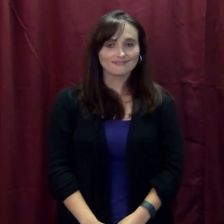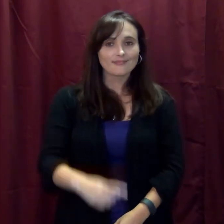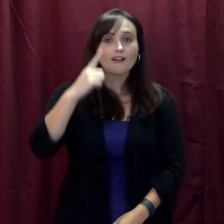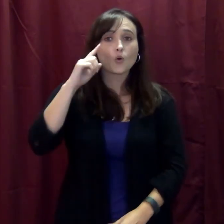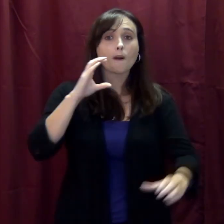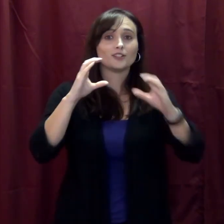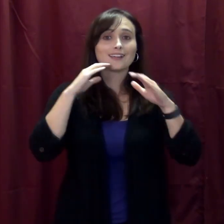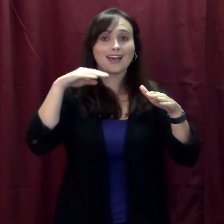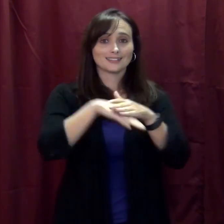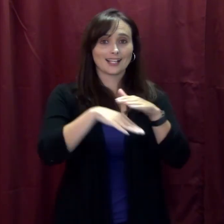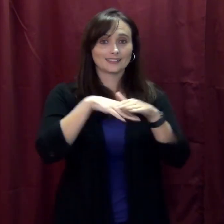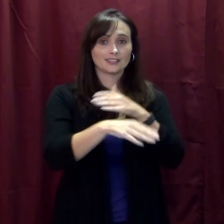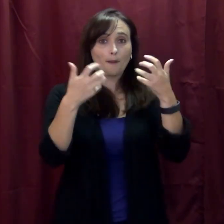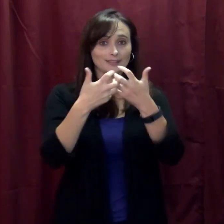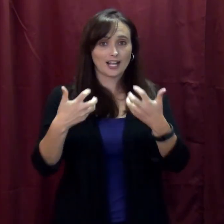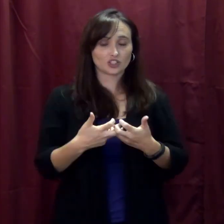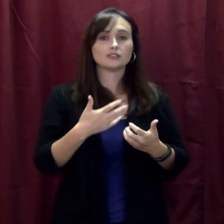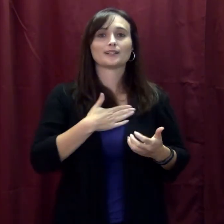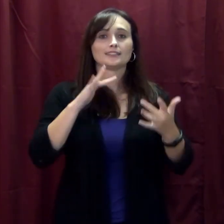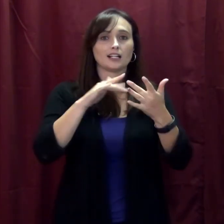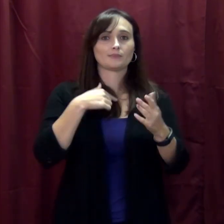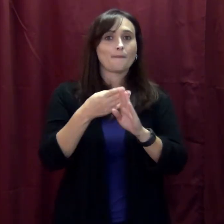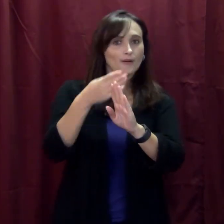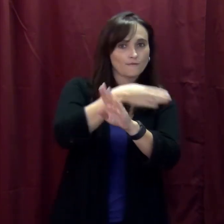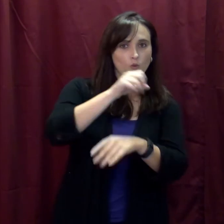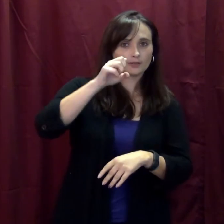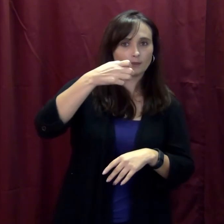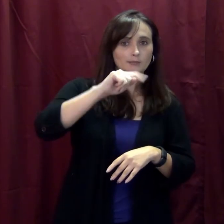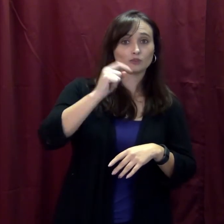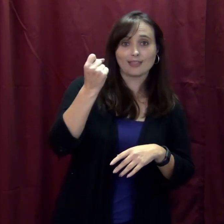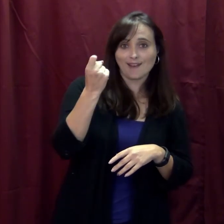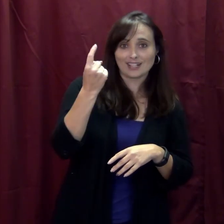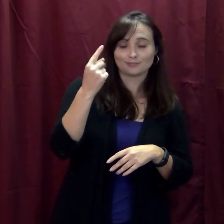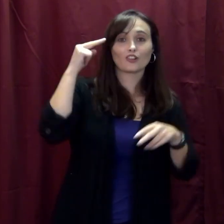For communication access accommodations, please contact me before September 11th